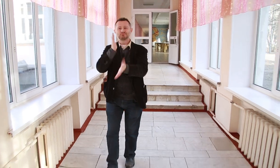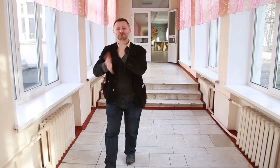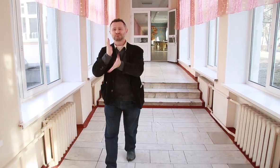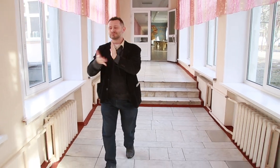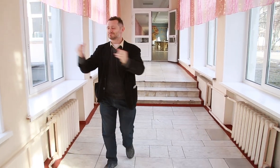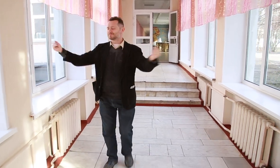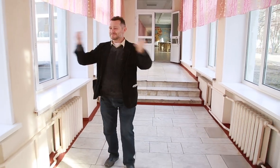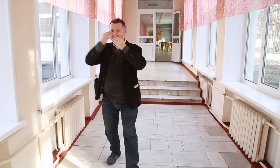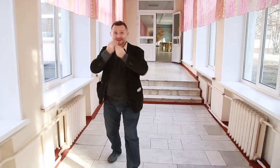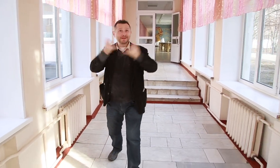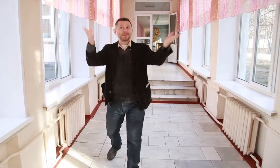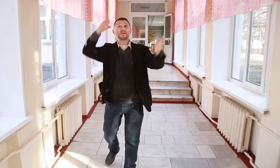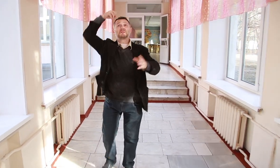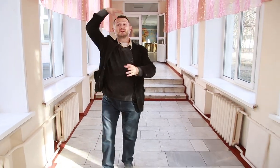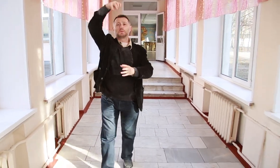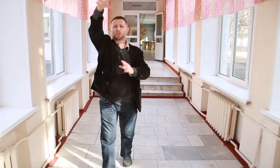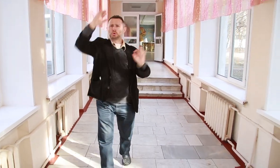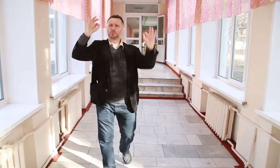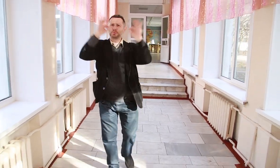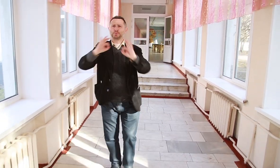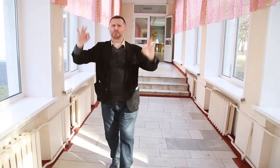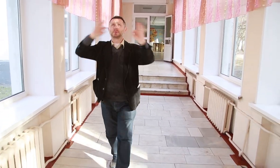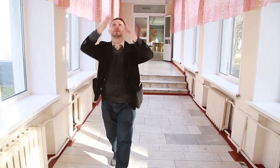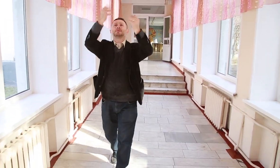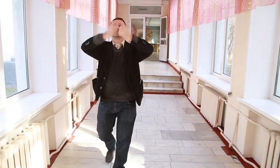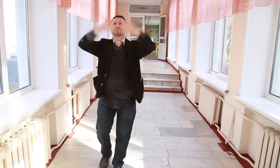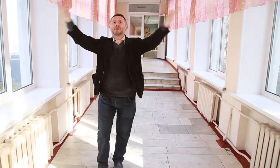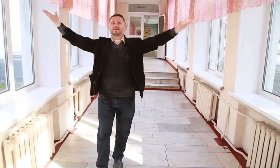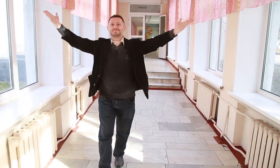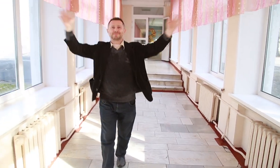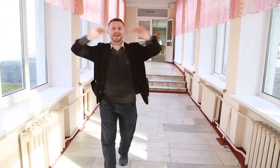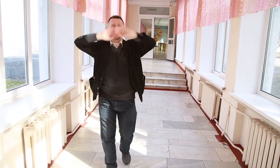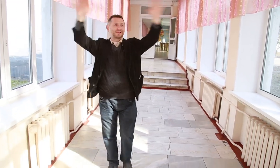fall of Communism, problems began to appear, and